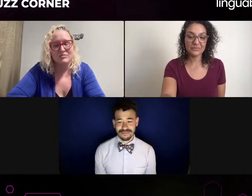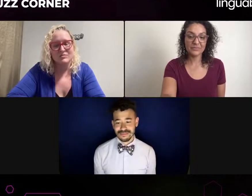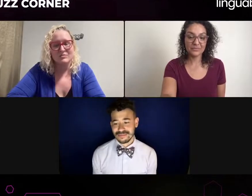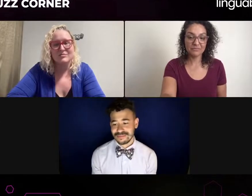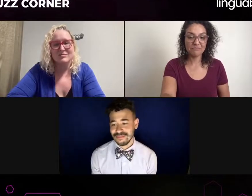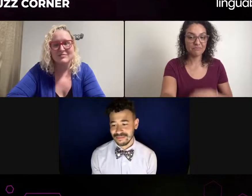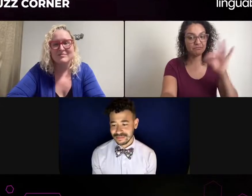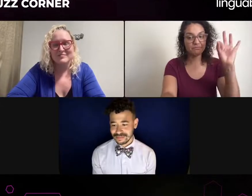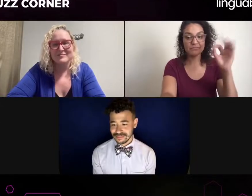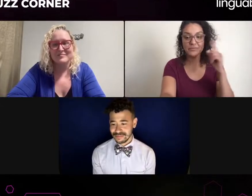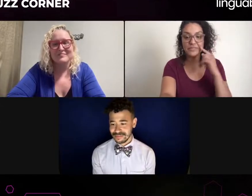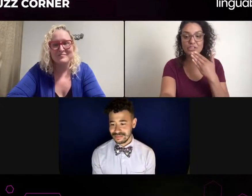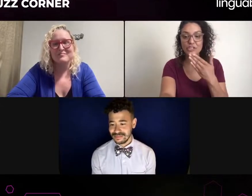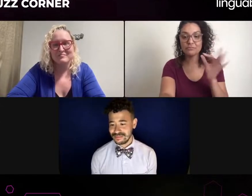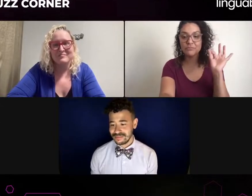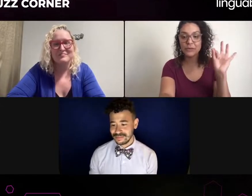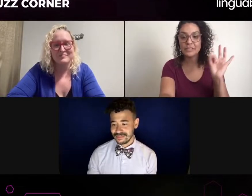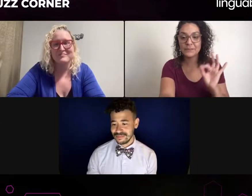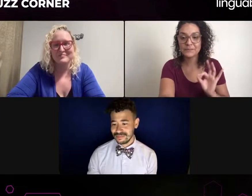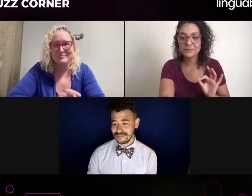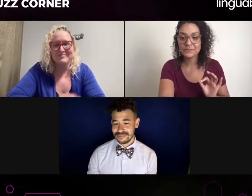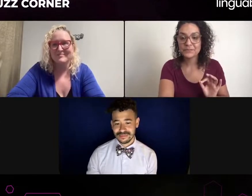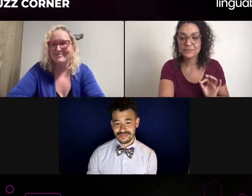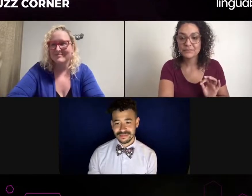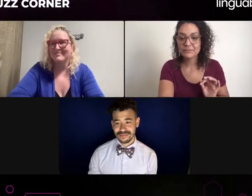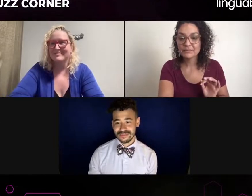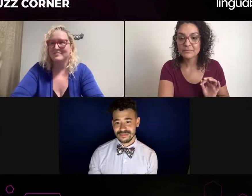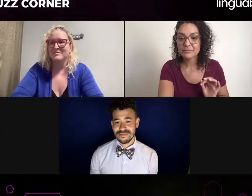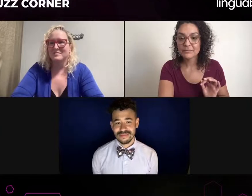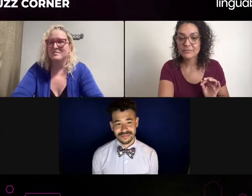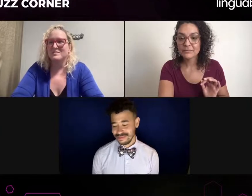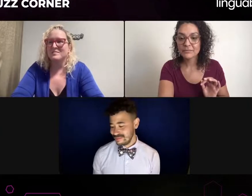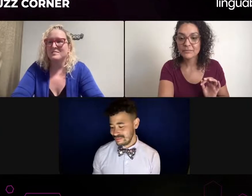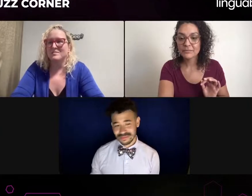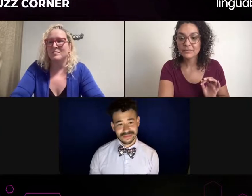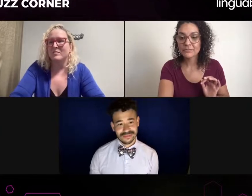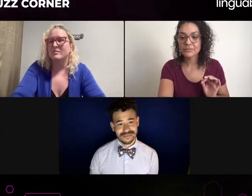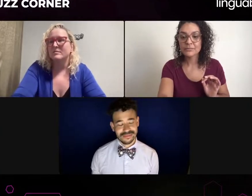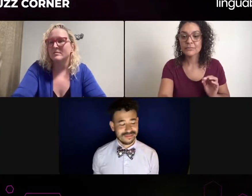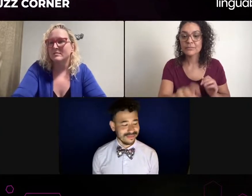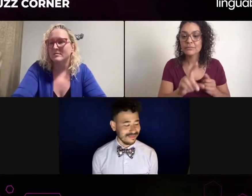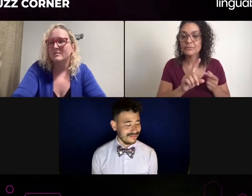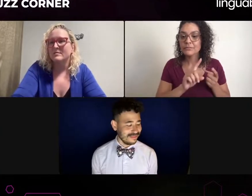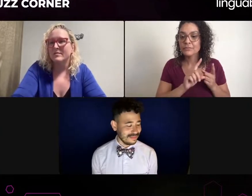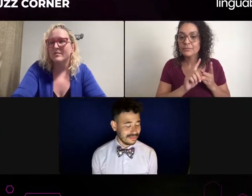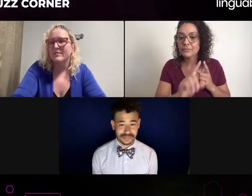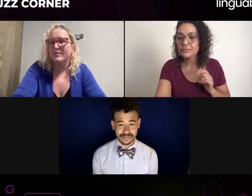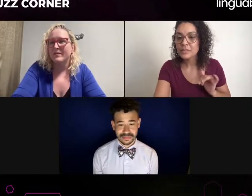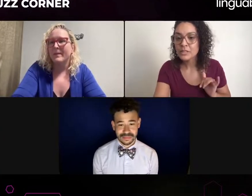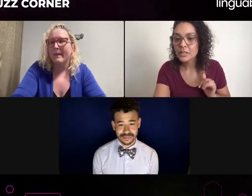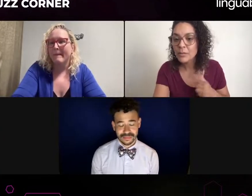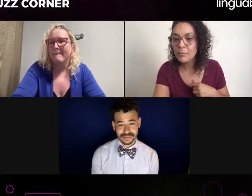that's what I recommend for those situations. So that DSL, that's the person who is responsible